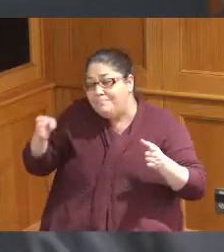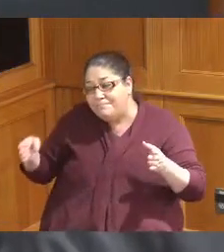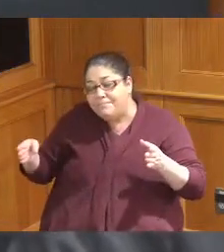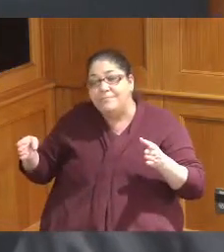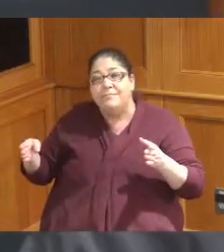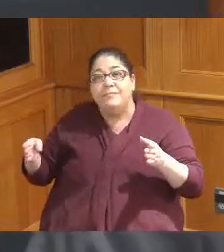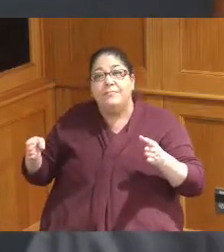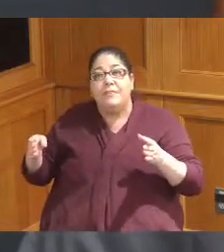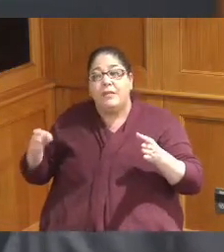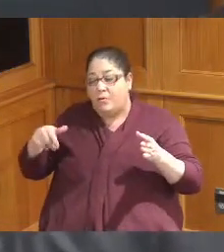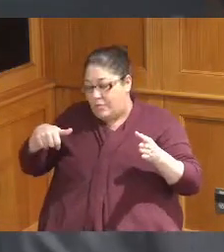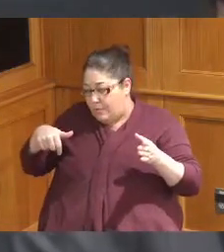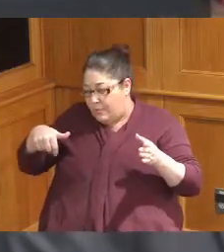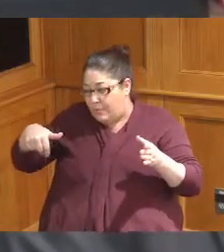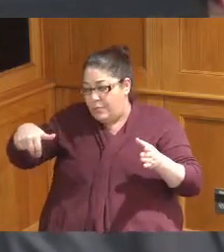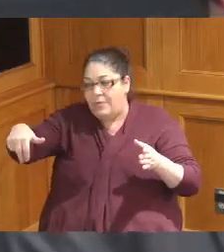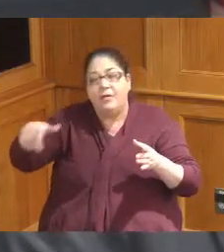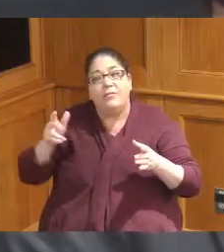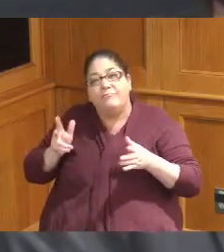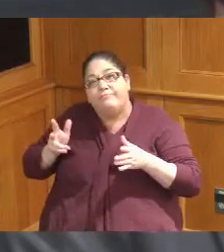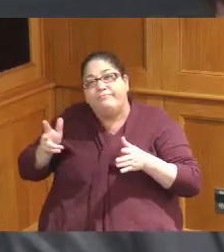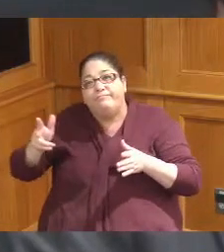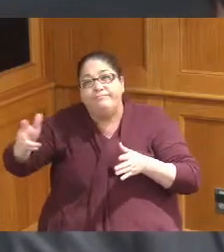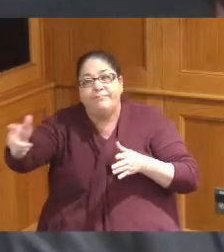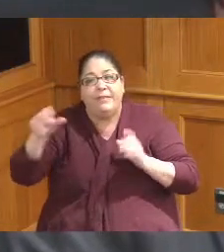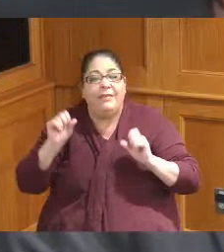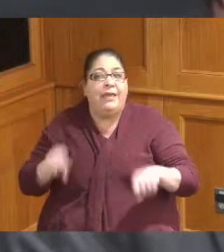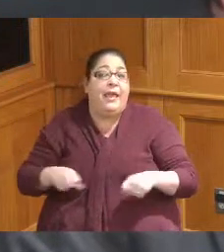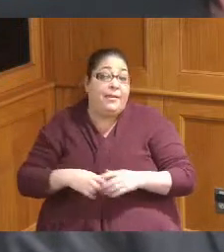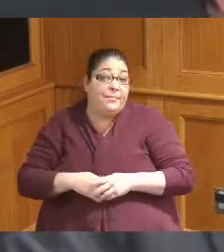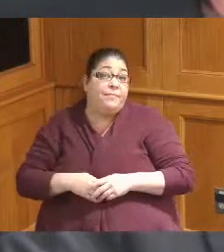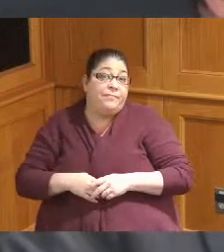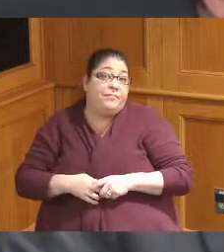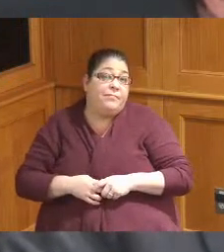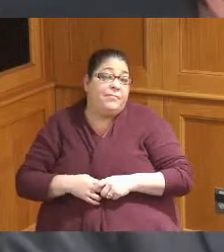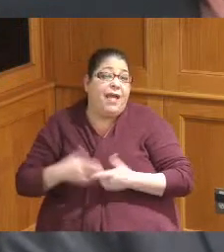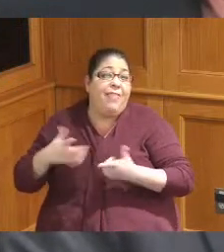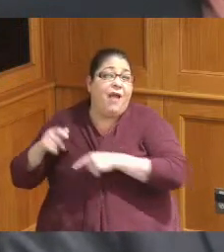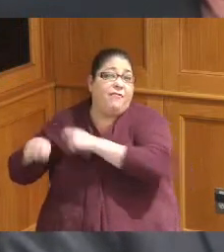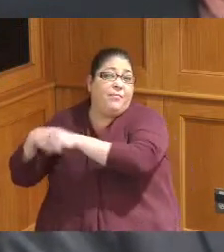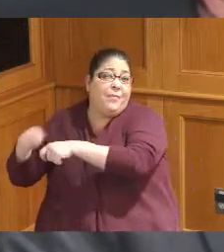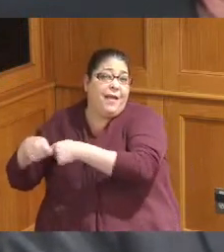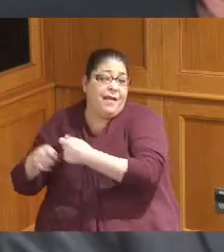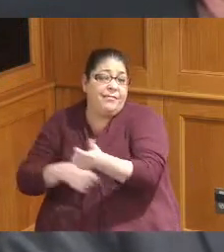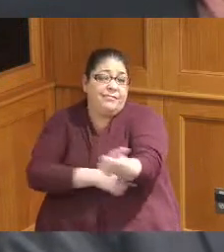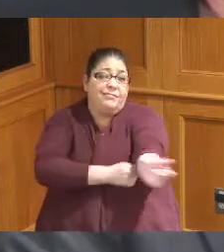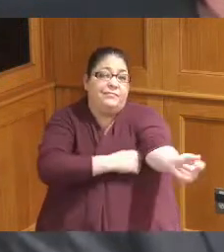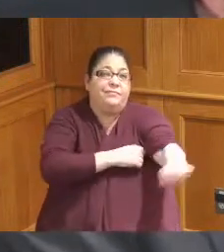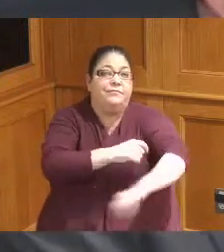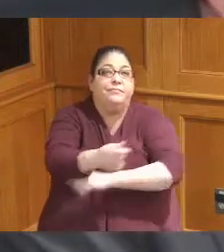the right-of-way to accommodate bike lanes and so I just I've mentioned this to the Engineer in the